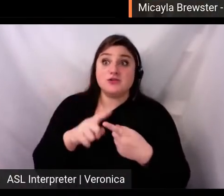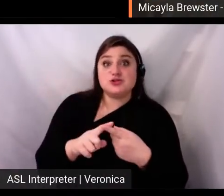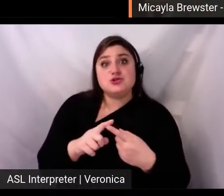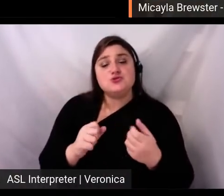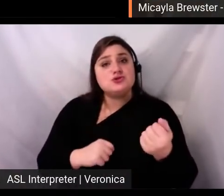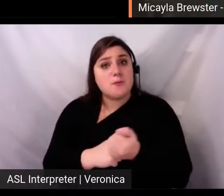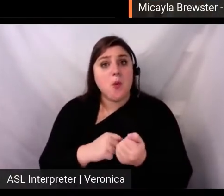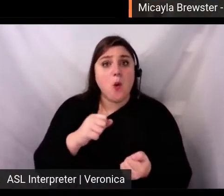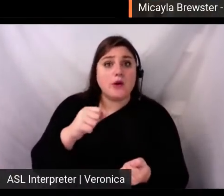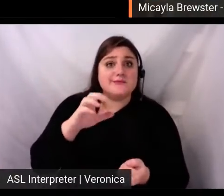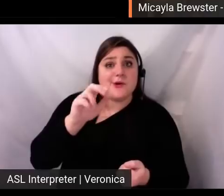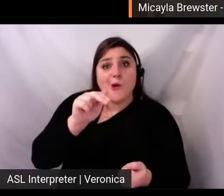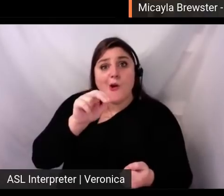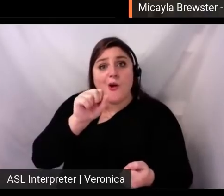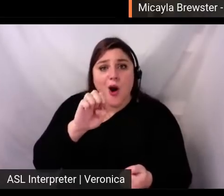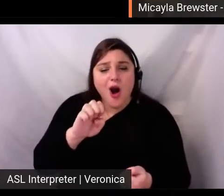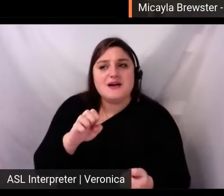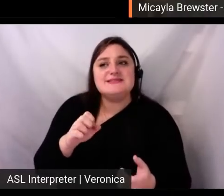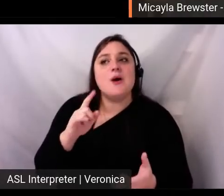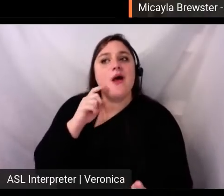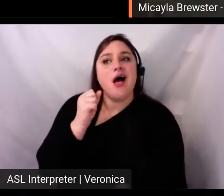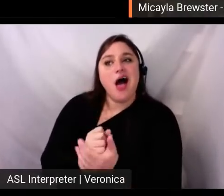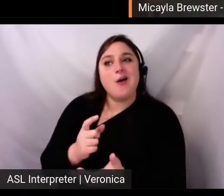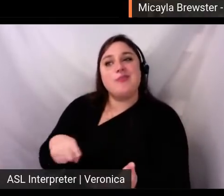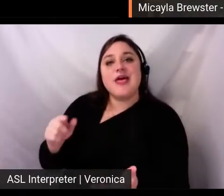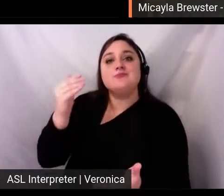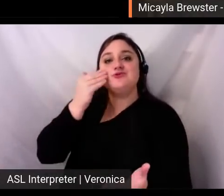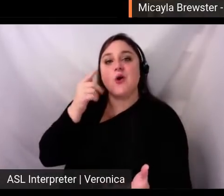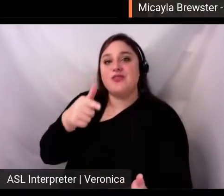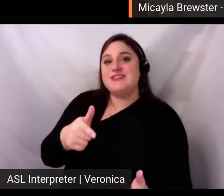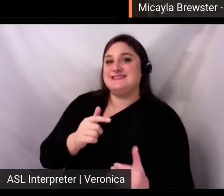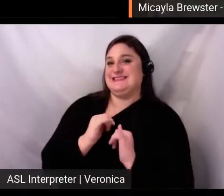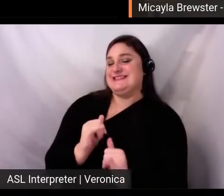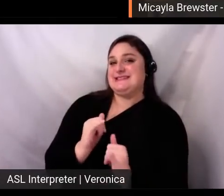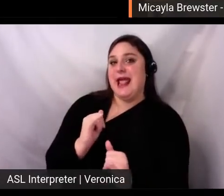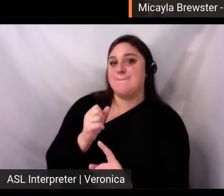So, if your organization and what you do resonates with people, they're